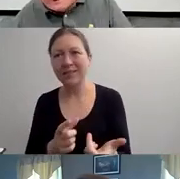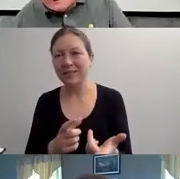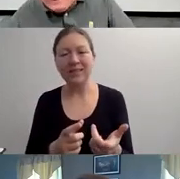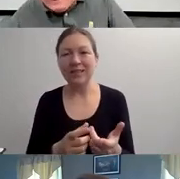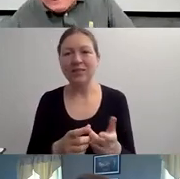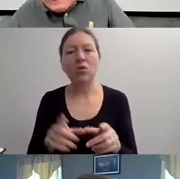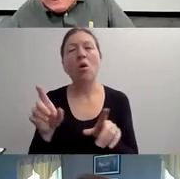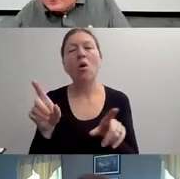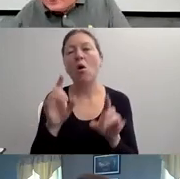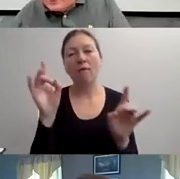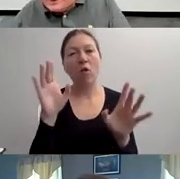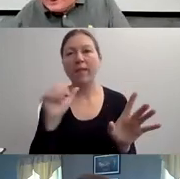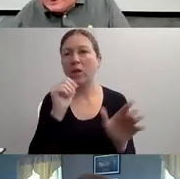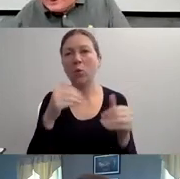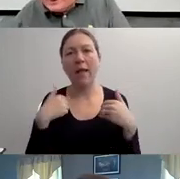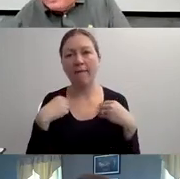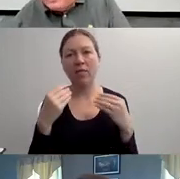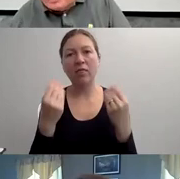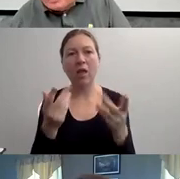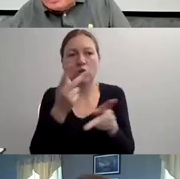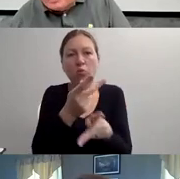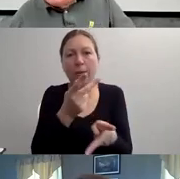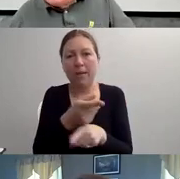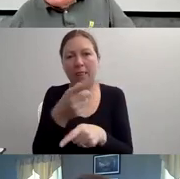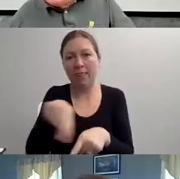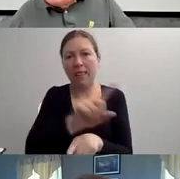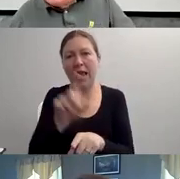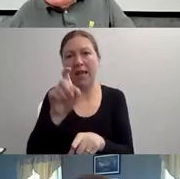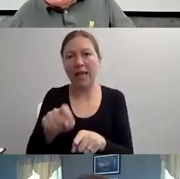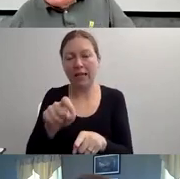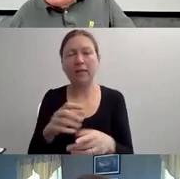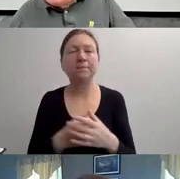AND I'M GOING TO TALK ABOUT THIS FOR FIVE MINUTES.